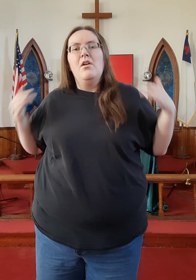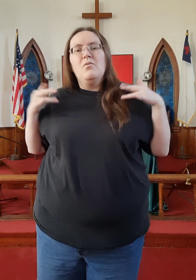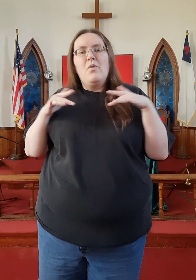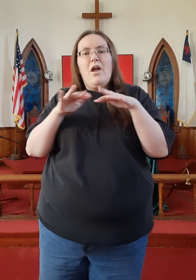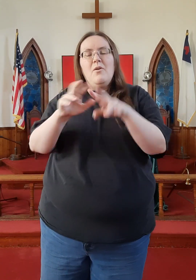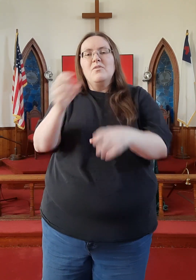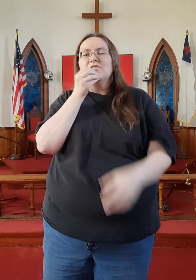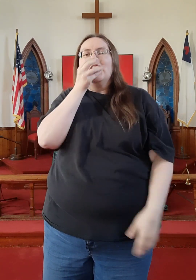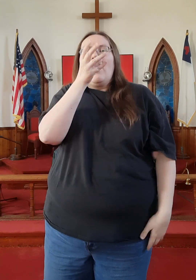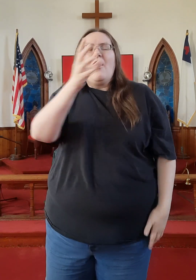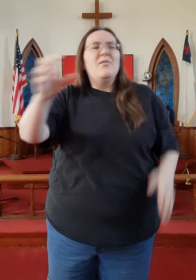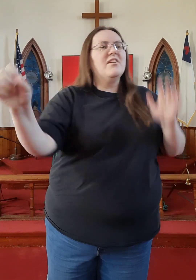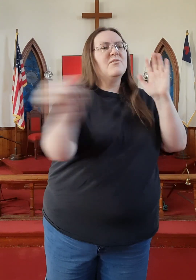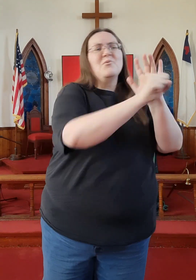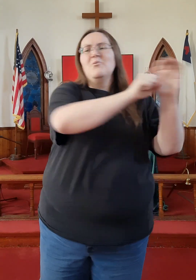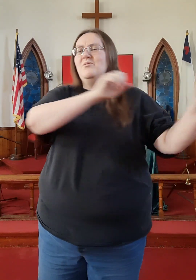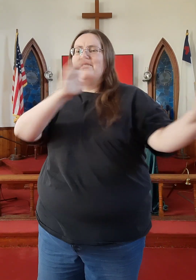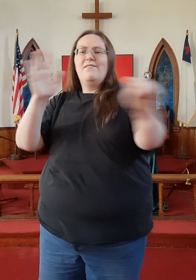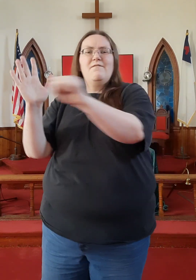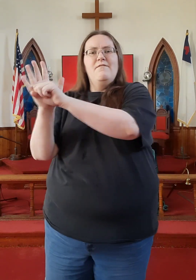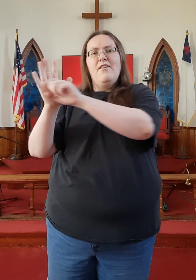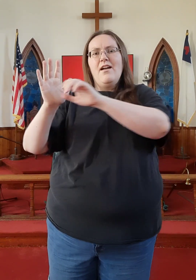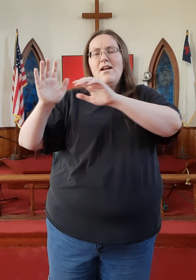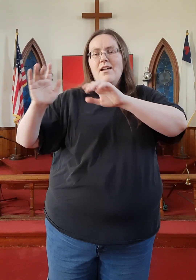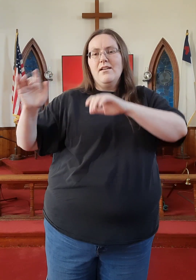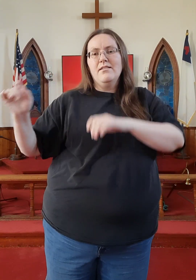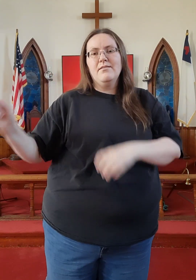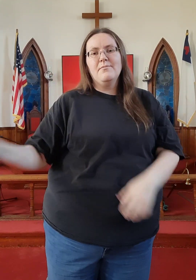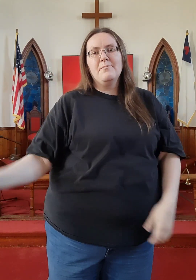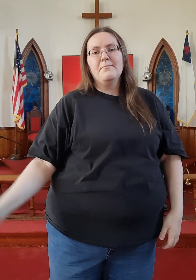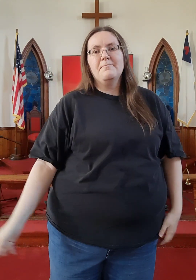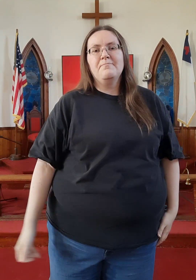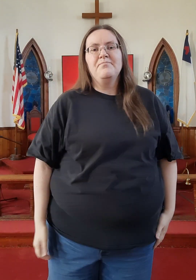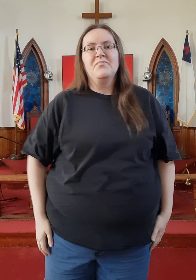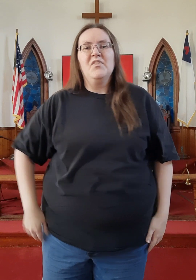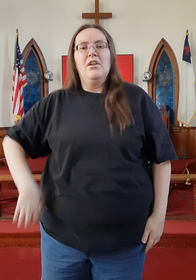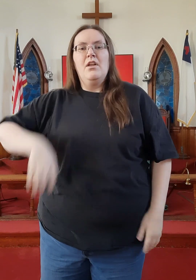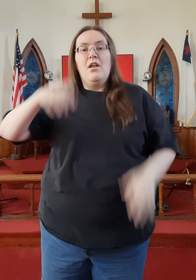The crowd was shouting crucify